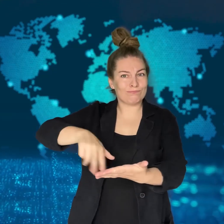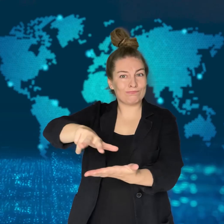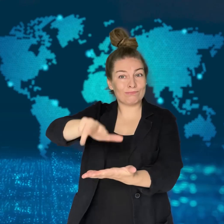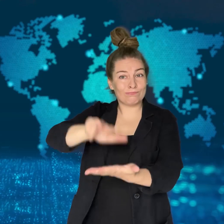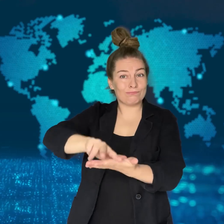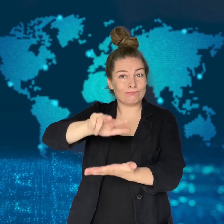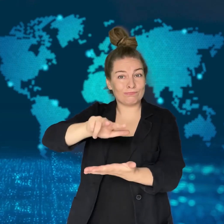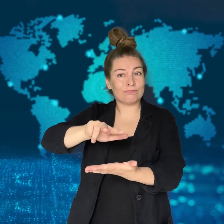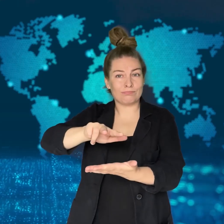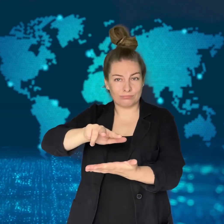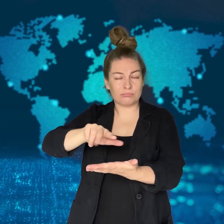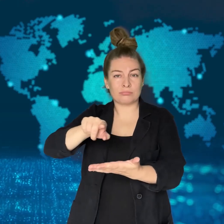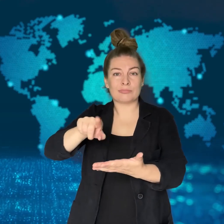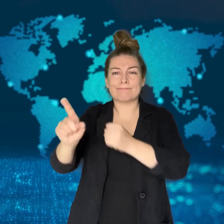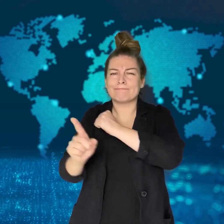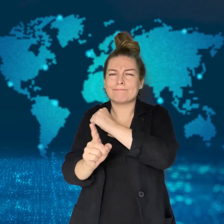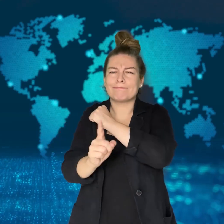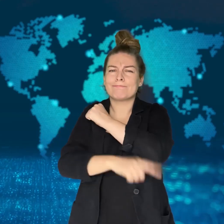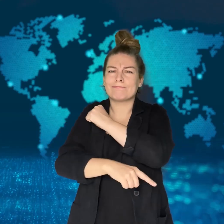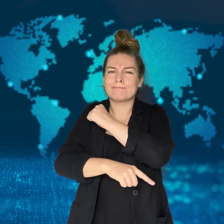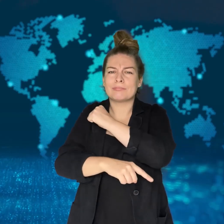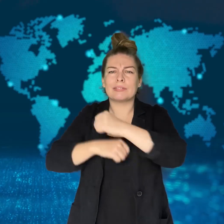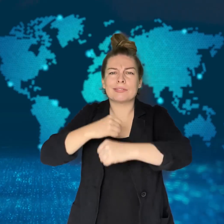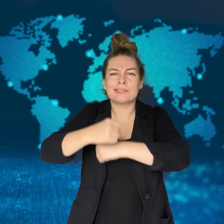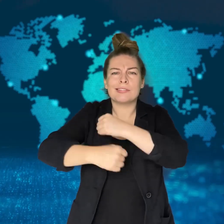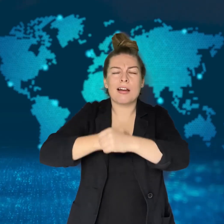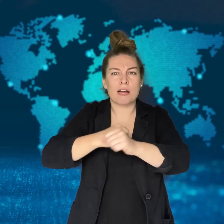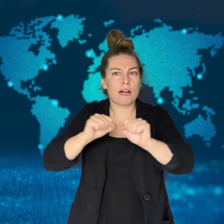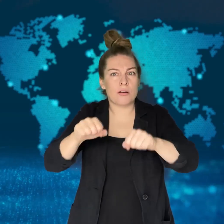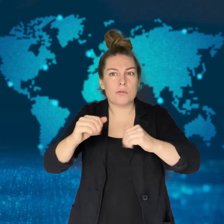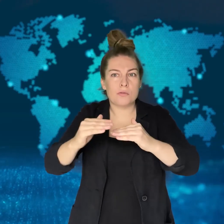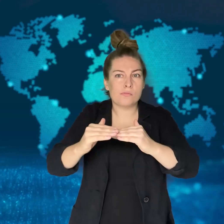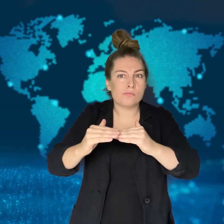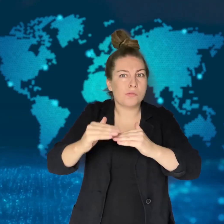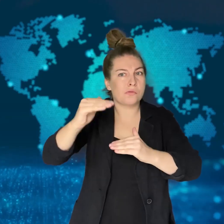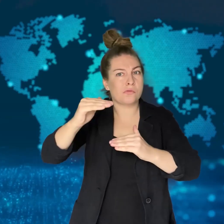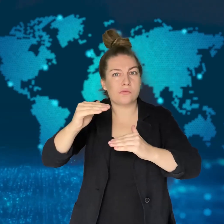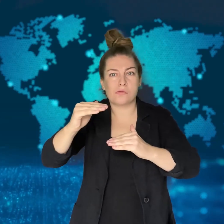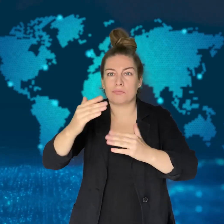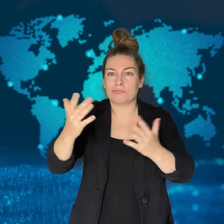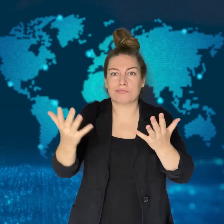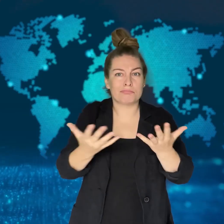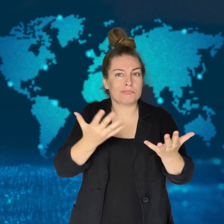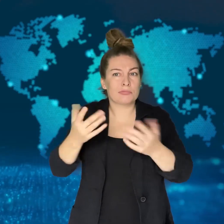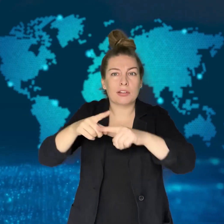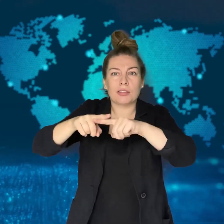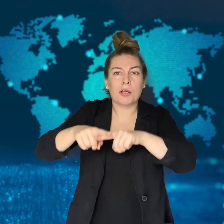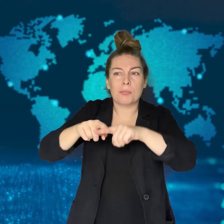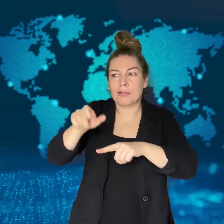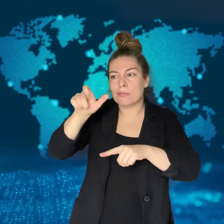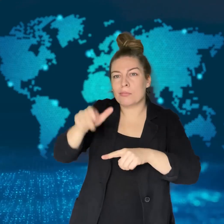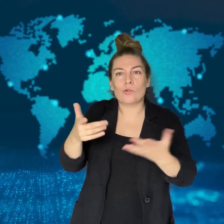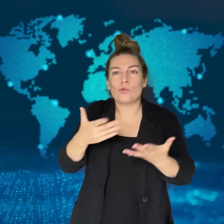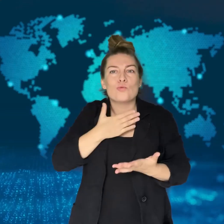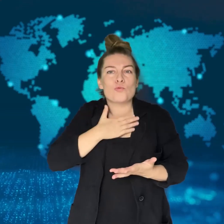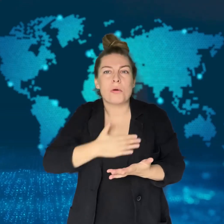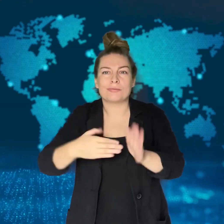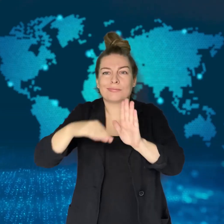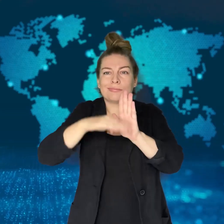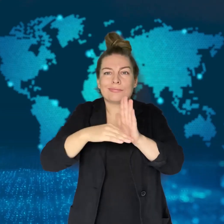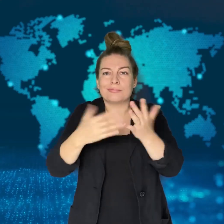the maximum sentence will increase to